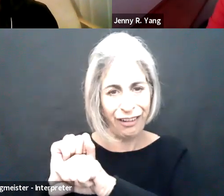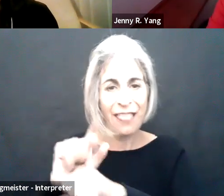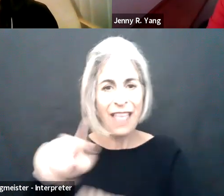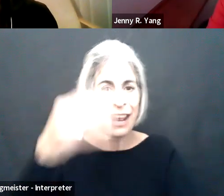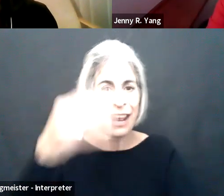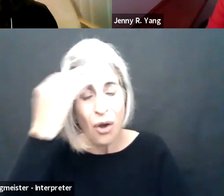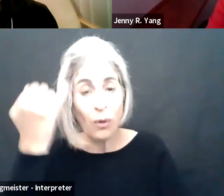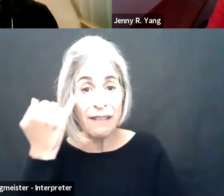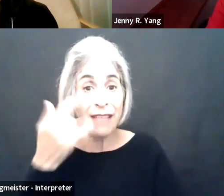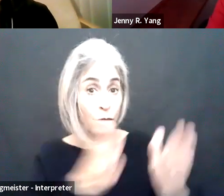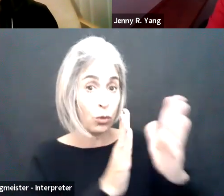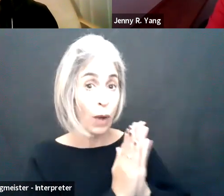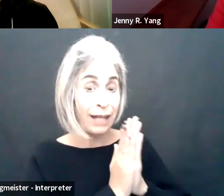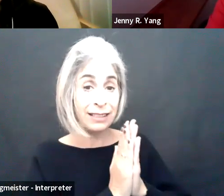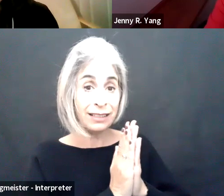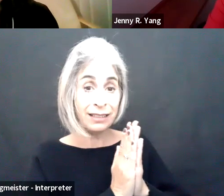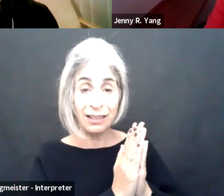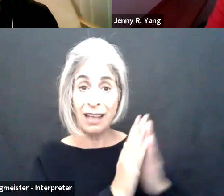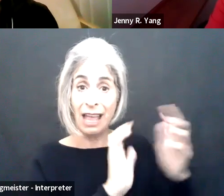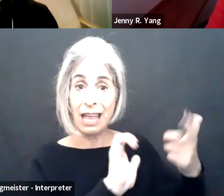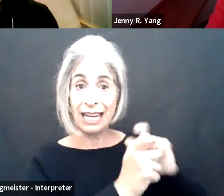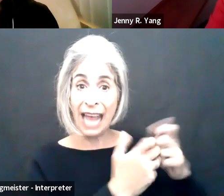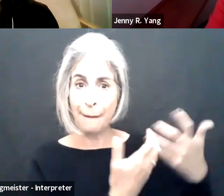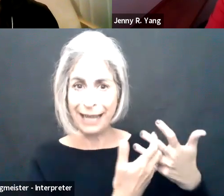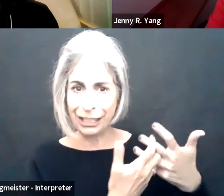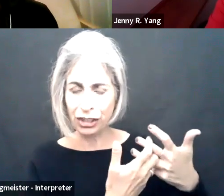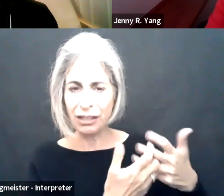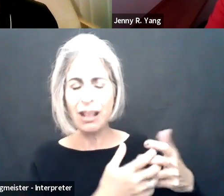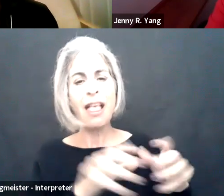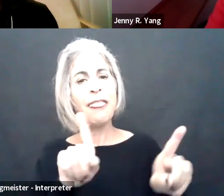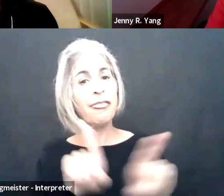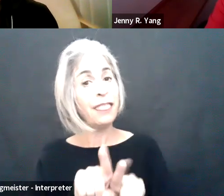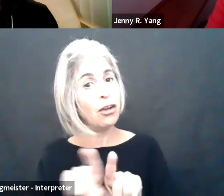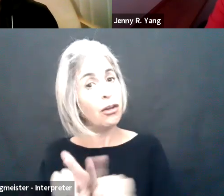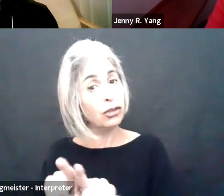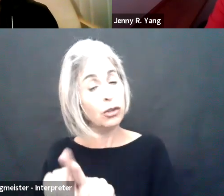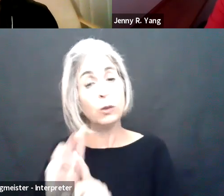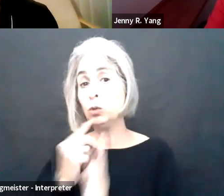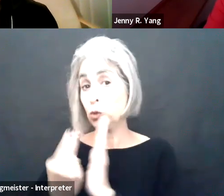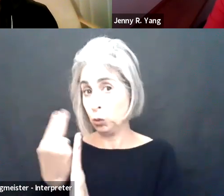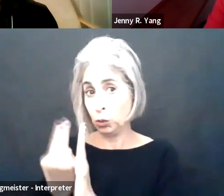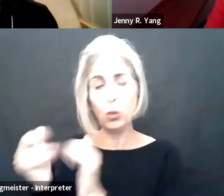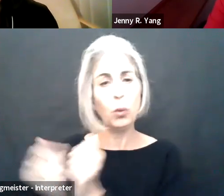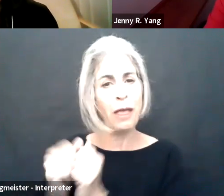disabilities understand and have enough information to understand how these systems are working so that they know if they need to request a reasonable accommodation.